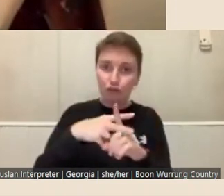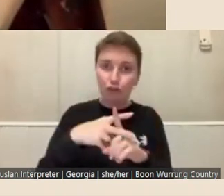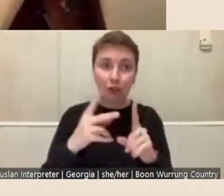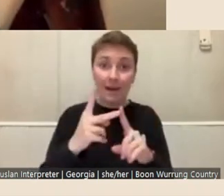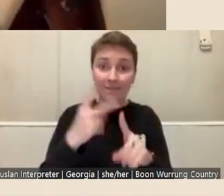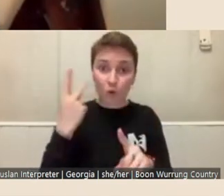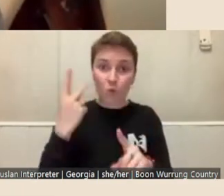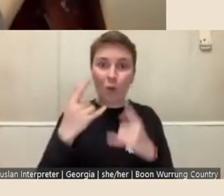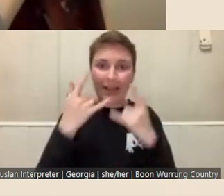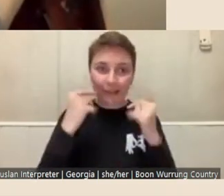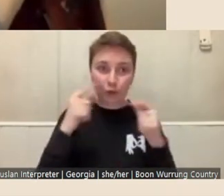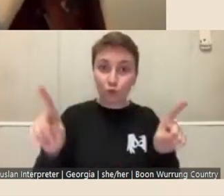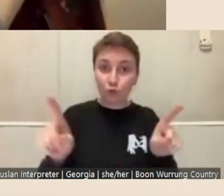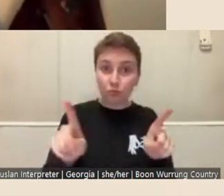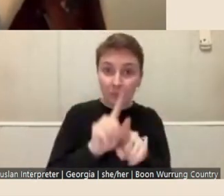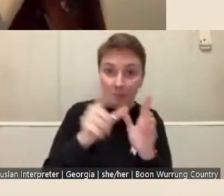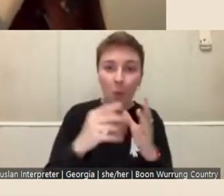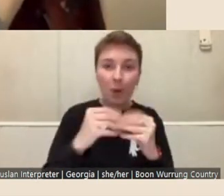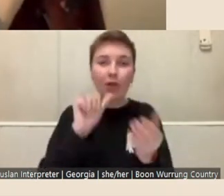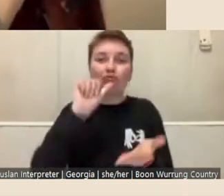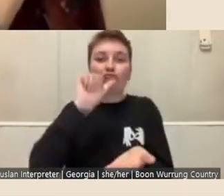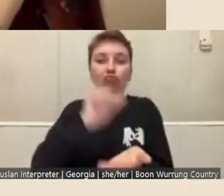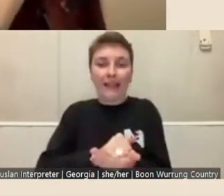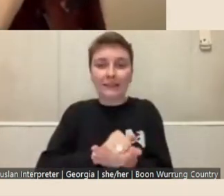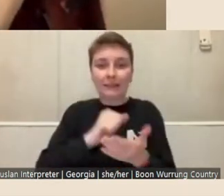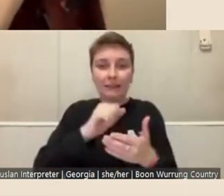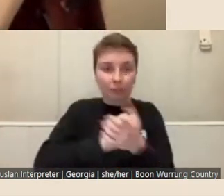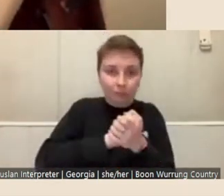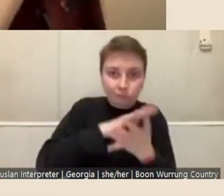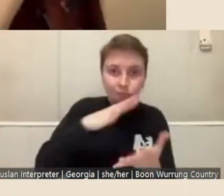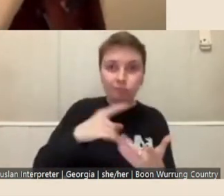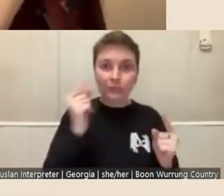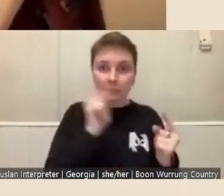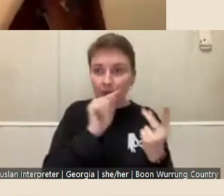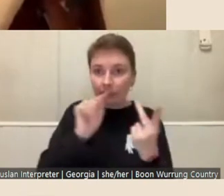with the right expertise coming into different fellowships at the right time, and to make sure